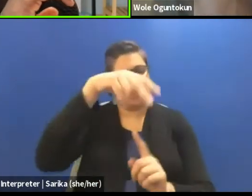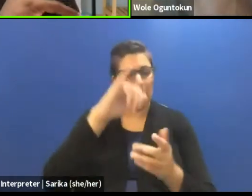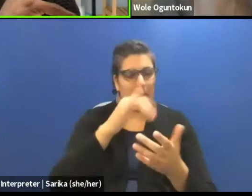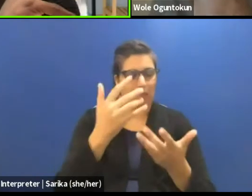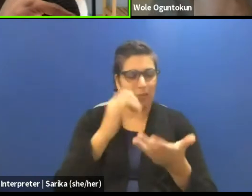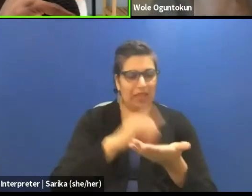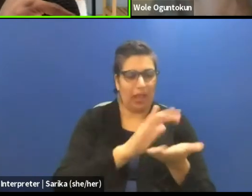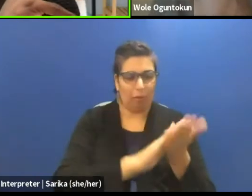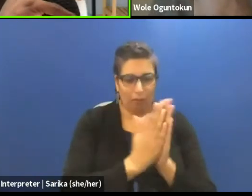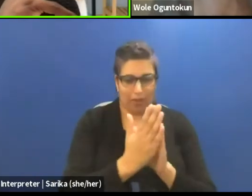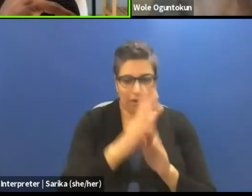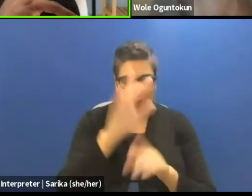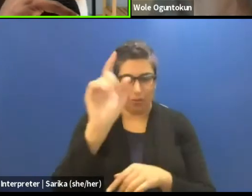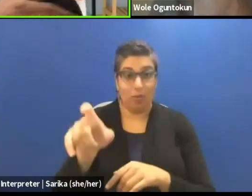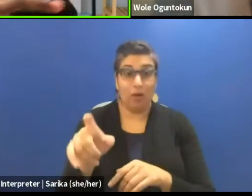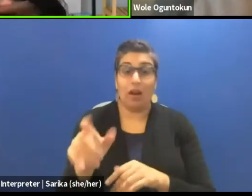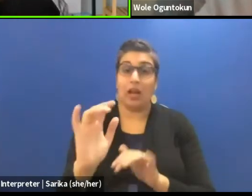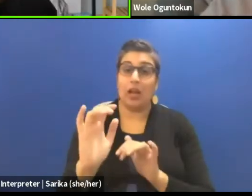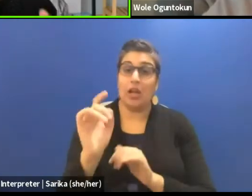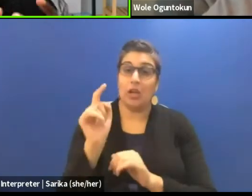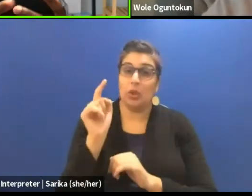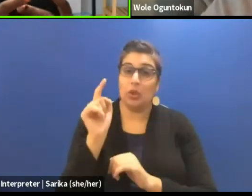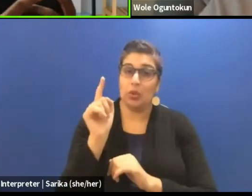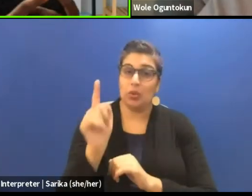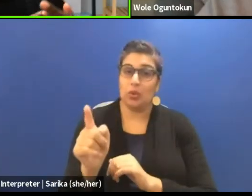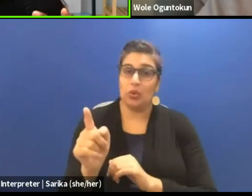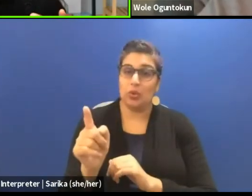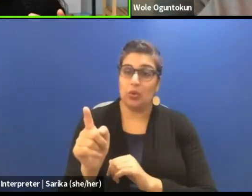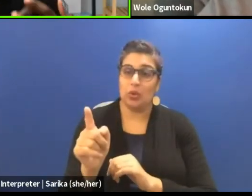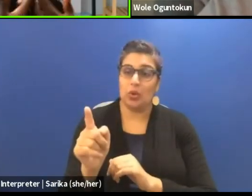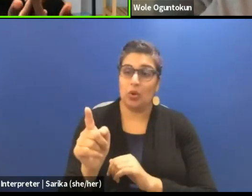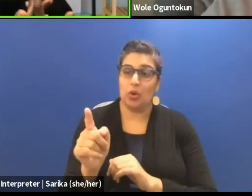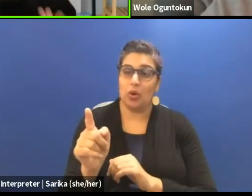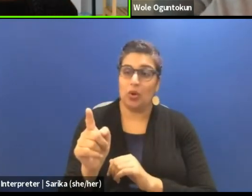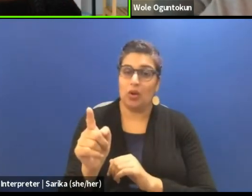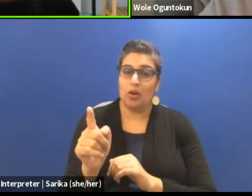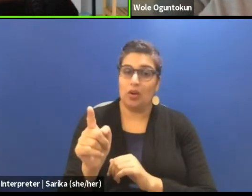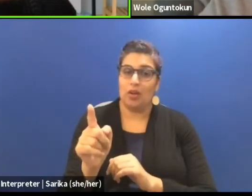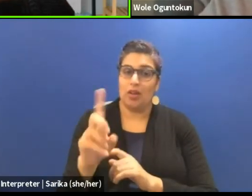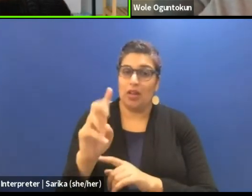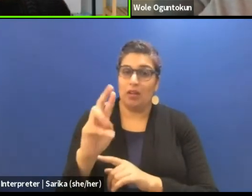'Cause then you're taking it away from the lens of an individual